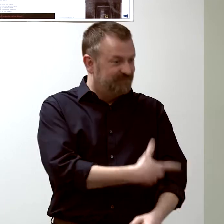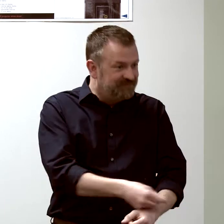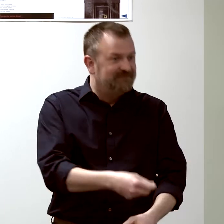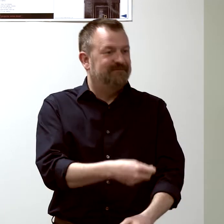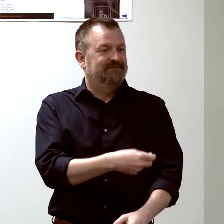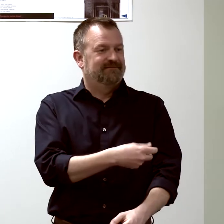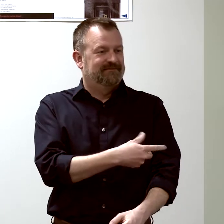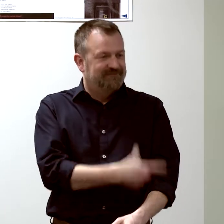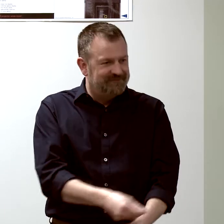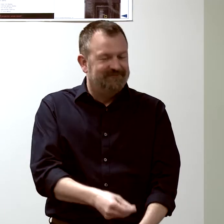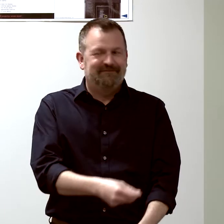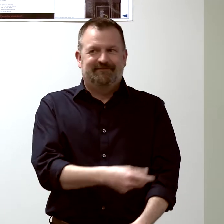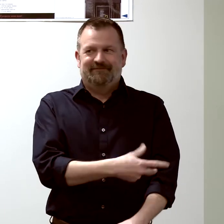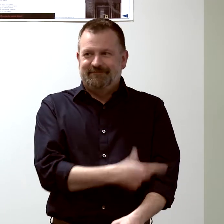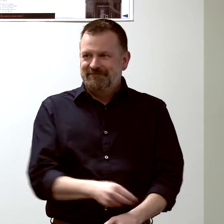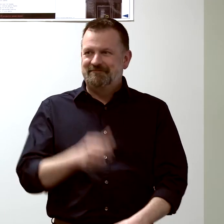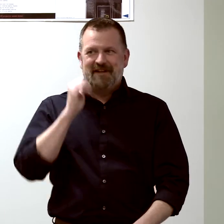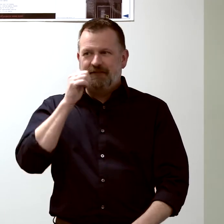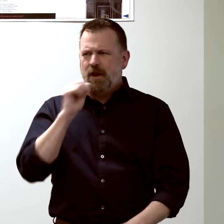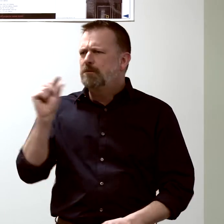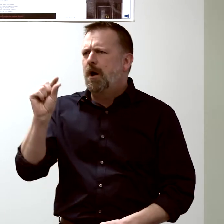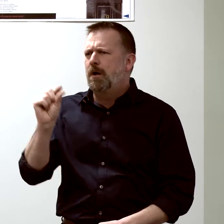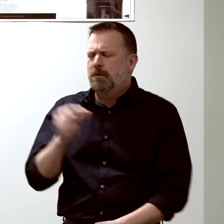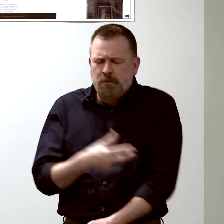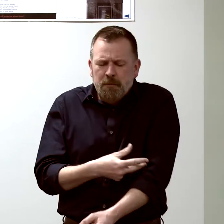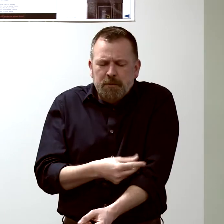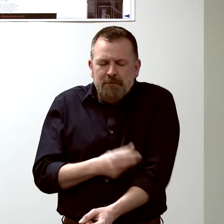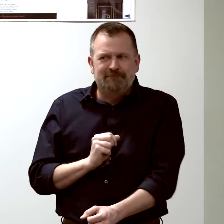every single day, small amount of blood...